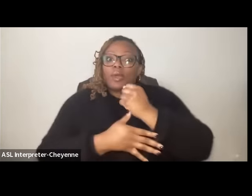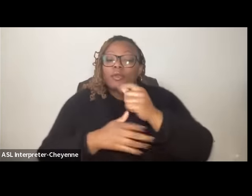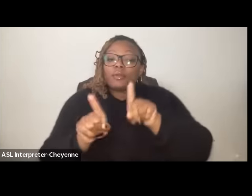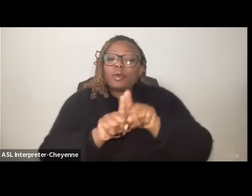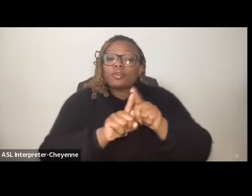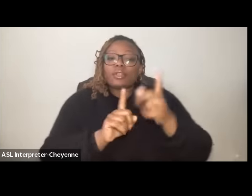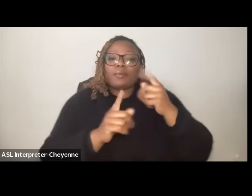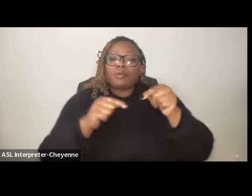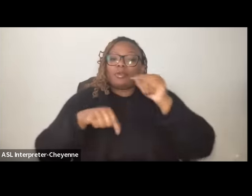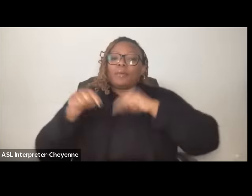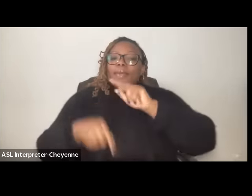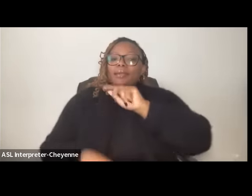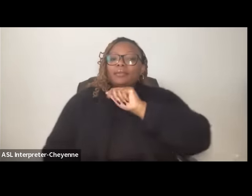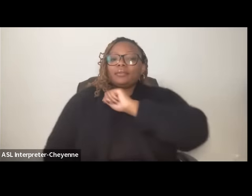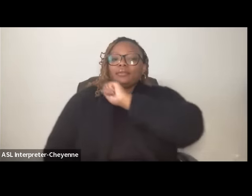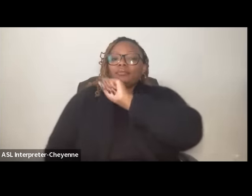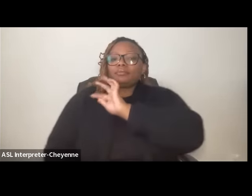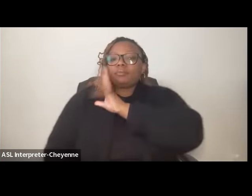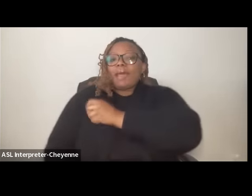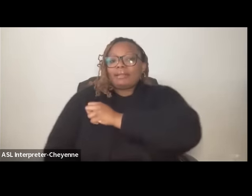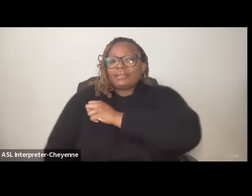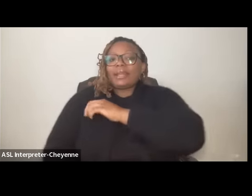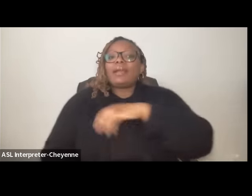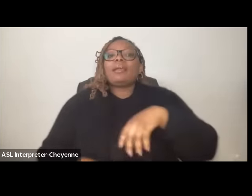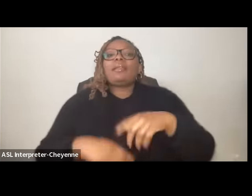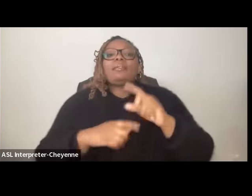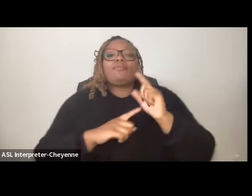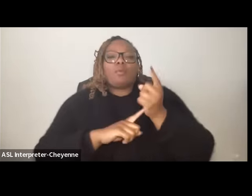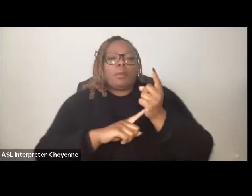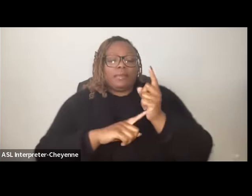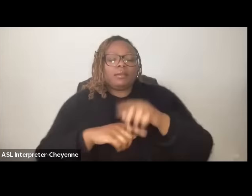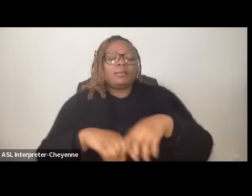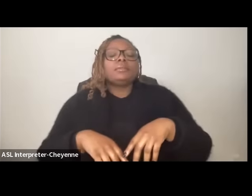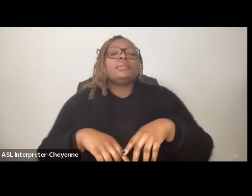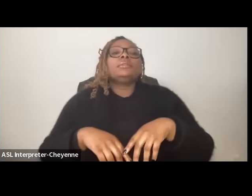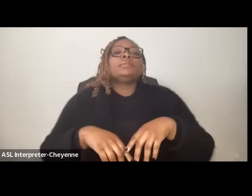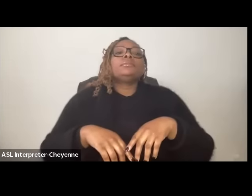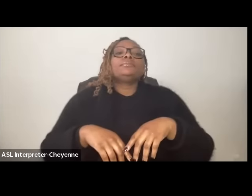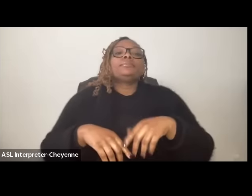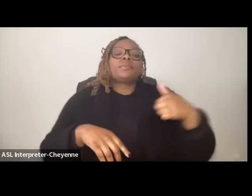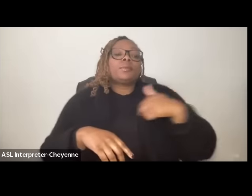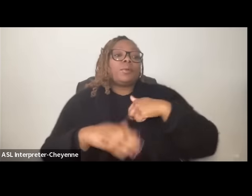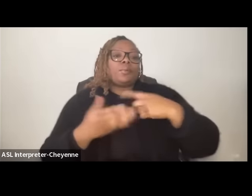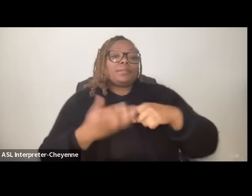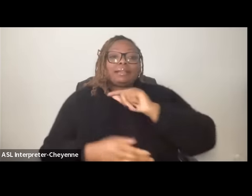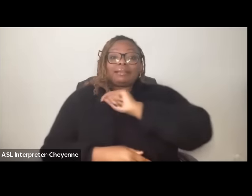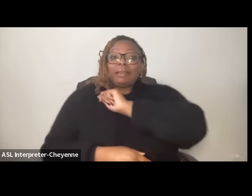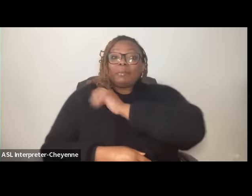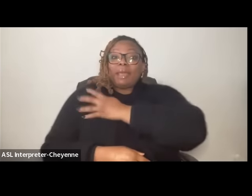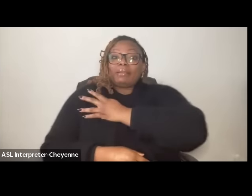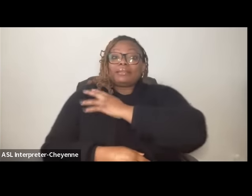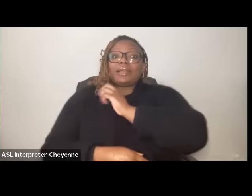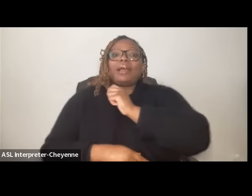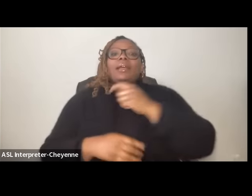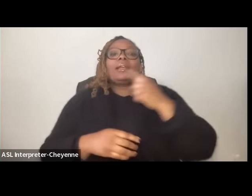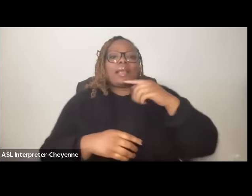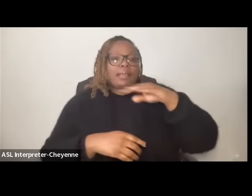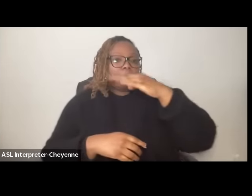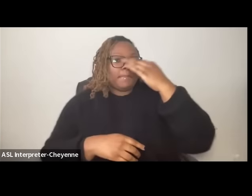to Palestine for a minute you know when we talk about Palestine and black feminist solidarity with